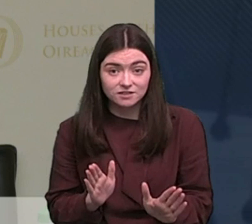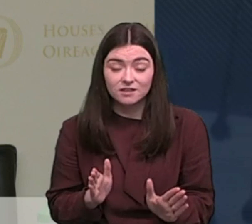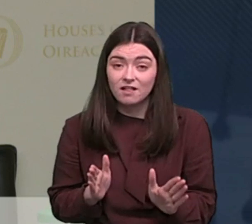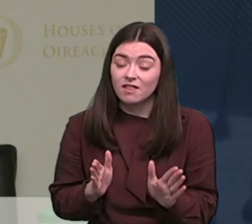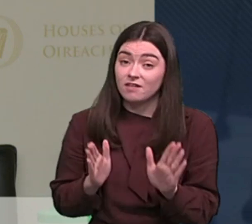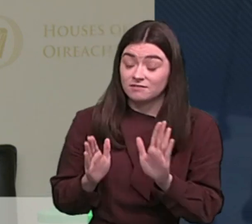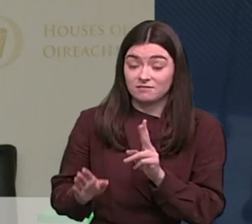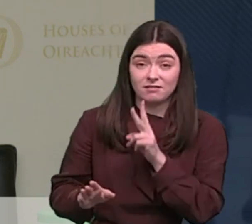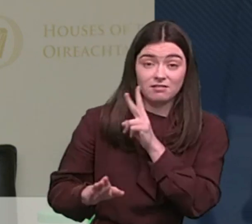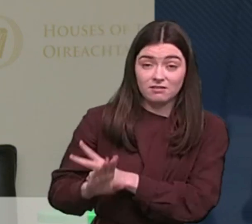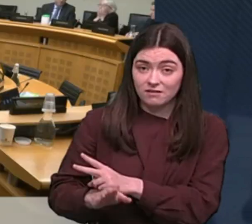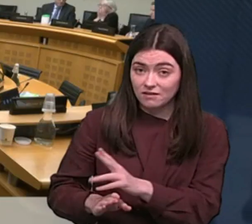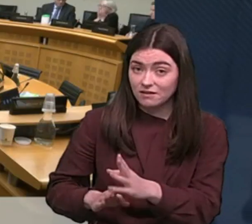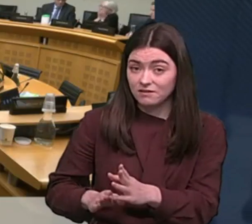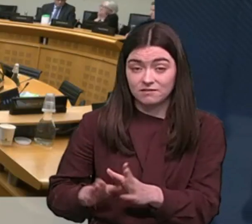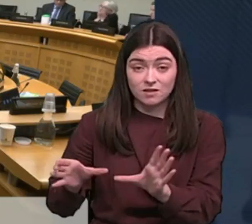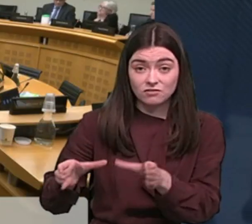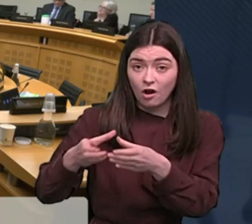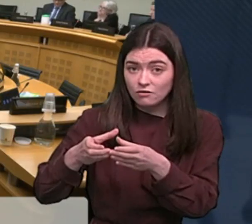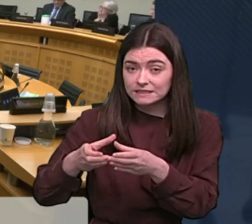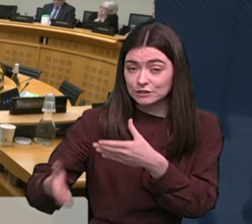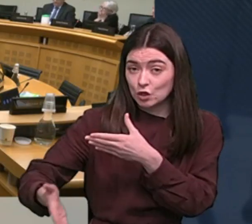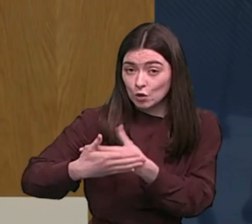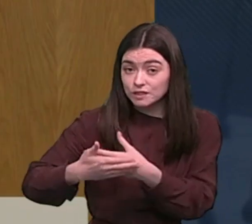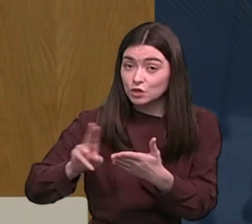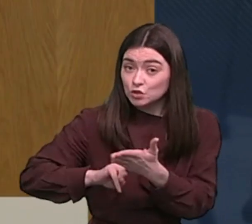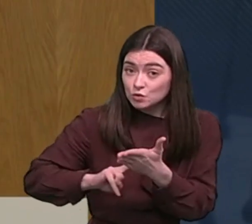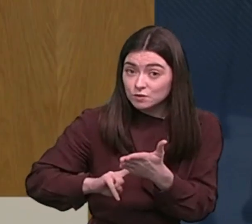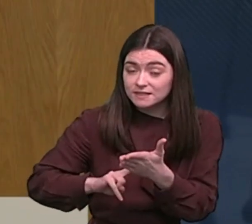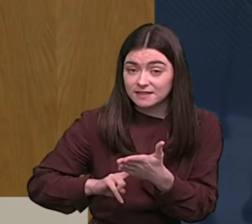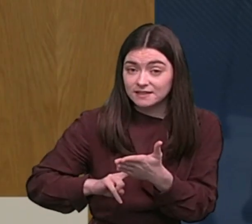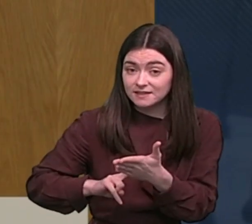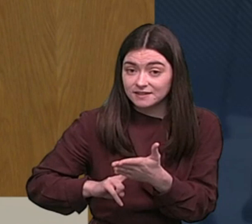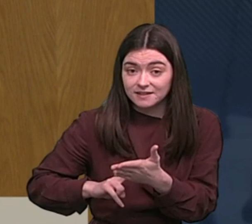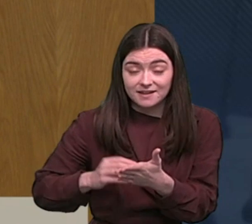the sorry - the authority that is closing it is using the - and I have to say it's kind of